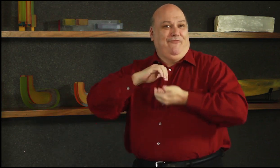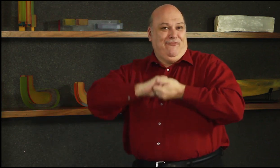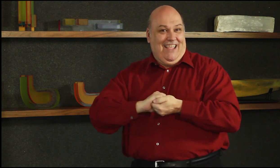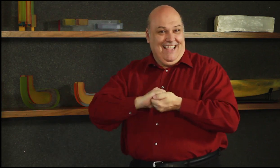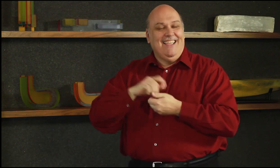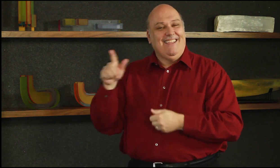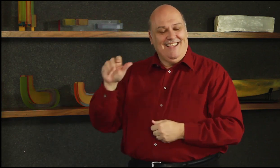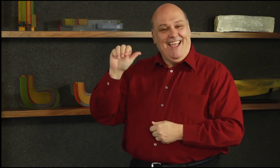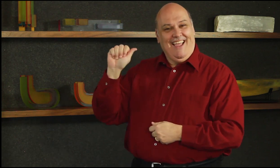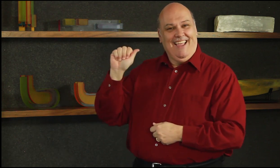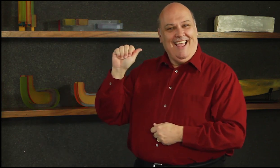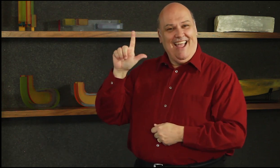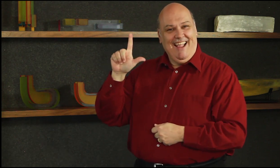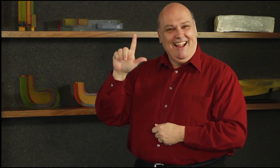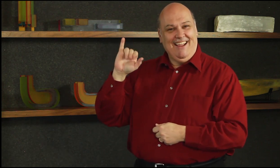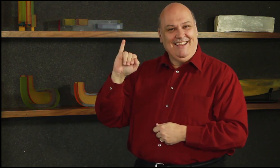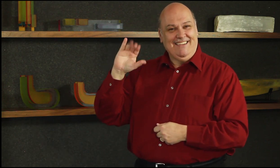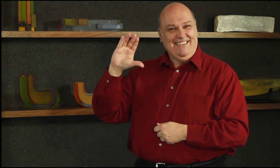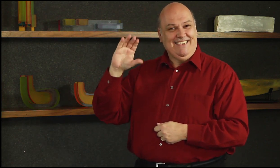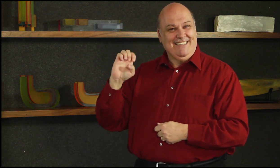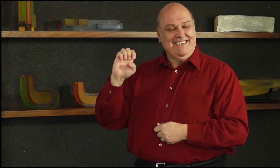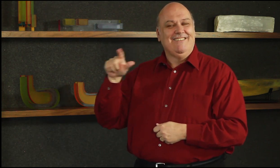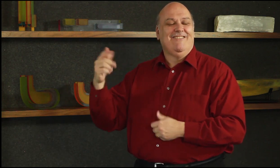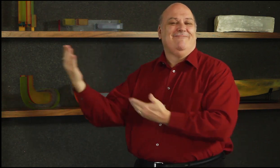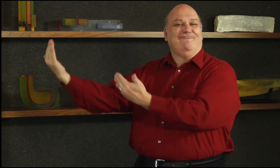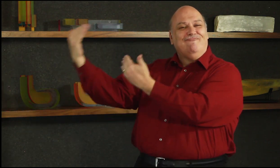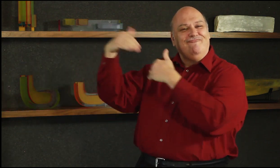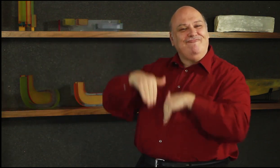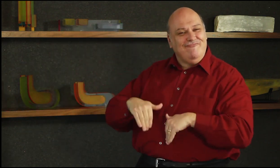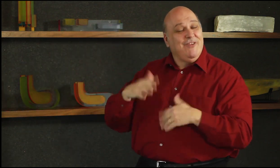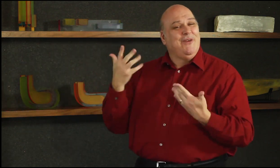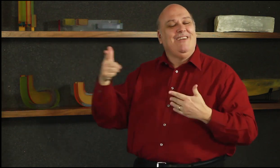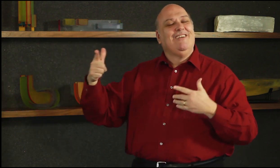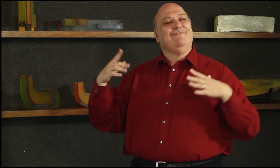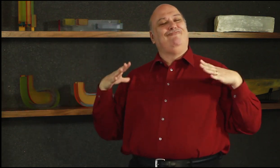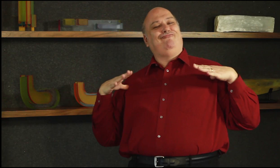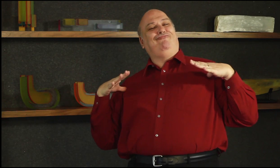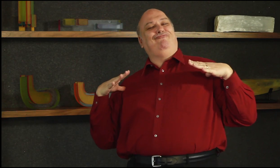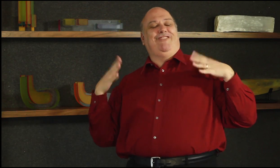is excited to show you how to prepare